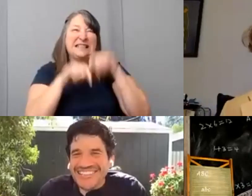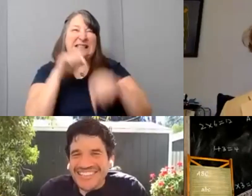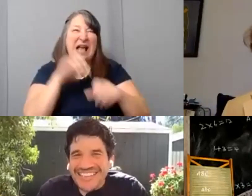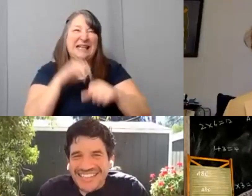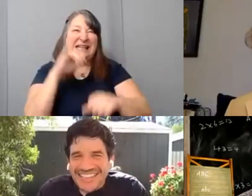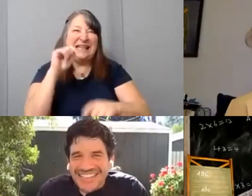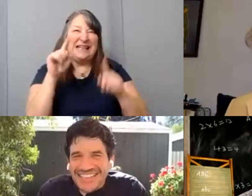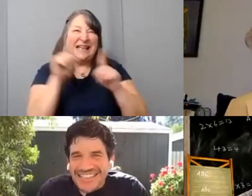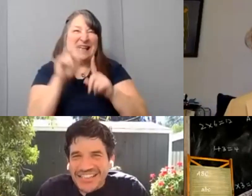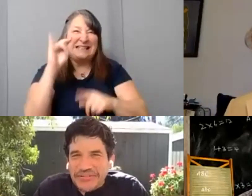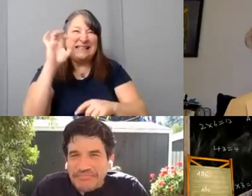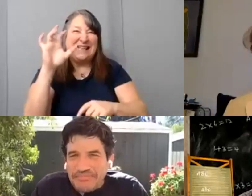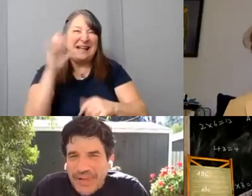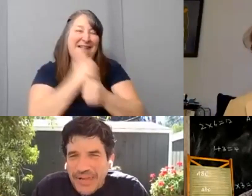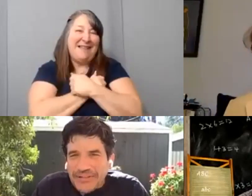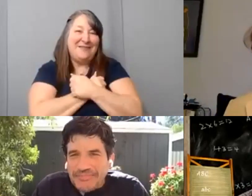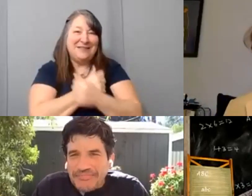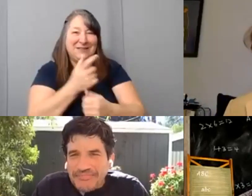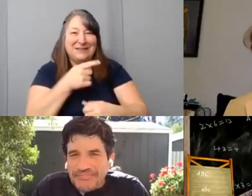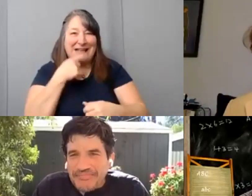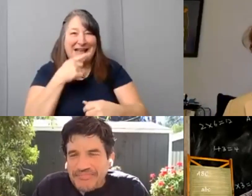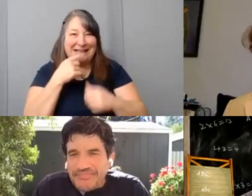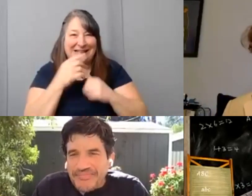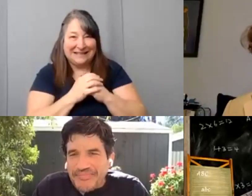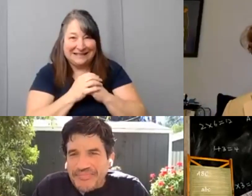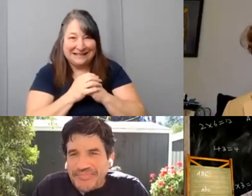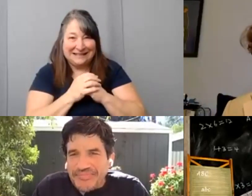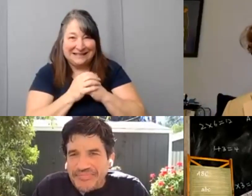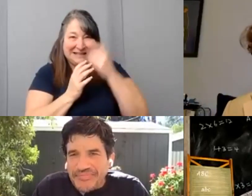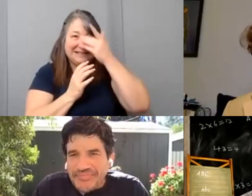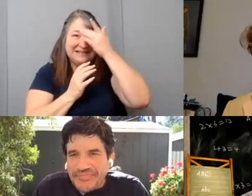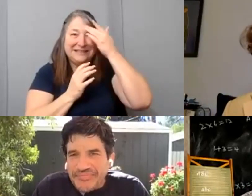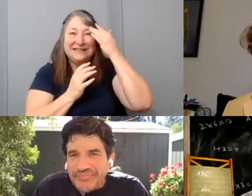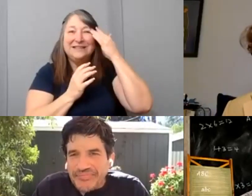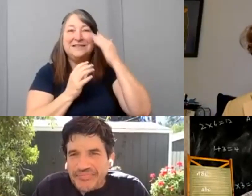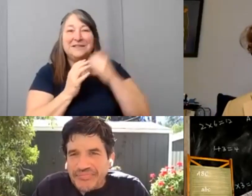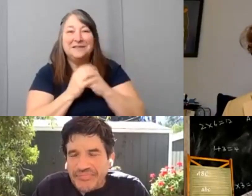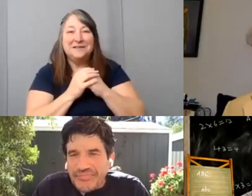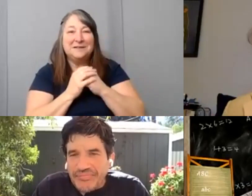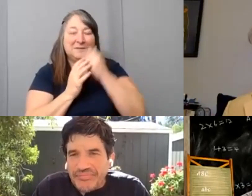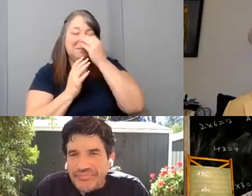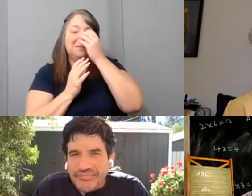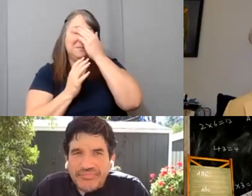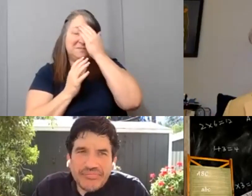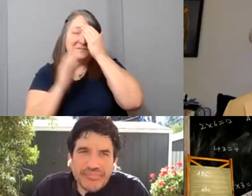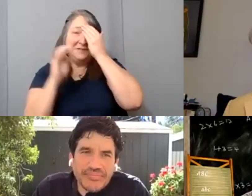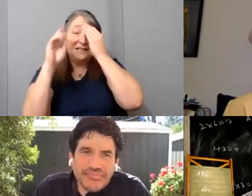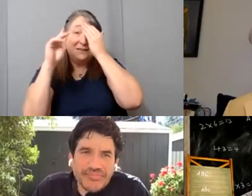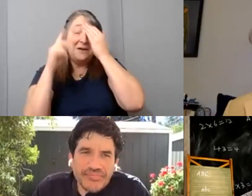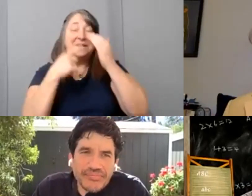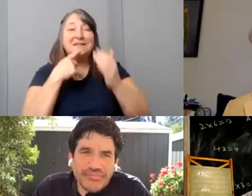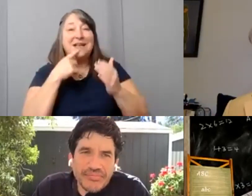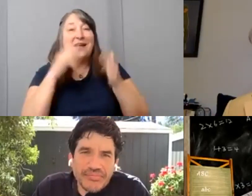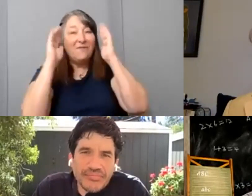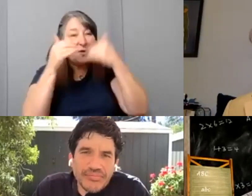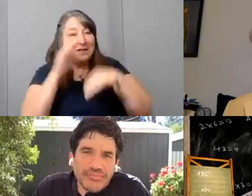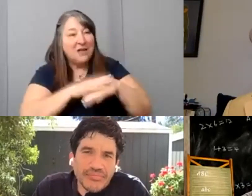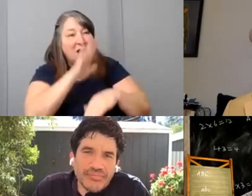Um, you know it's it's going to as Mark said you know focusing on your own stories. Like what where else can we go?